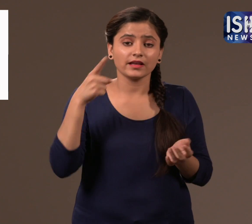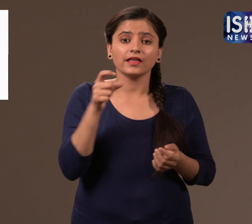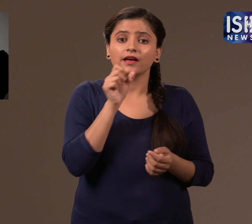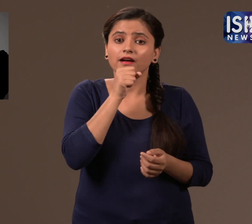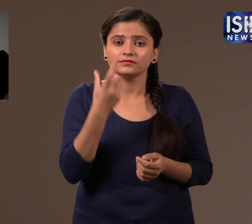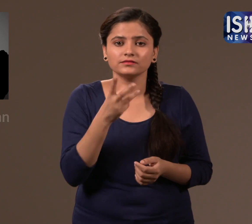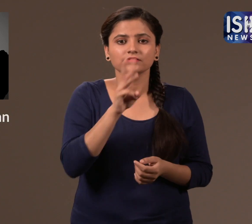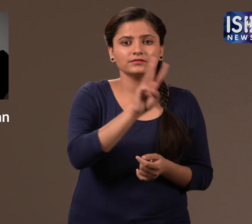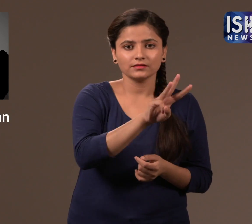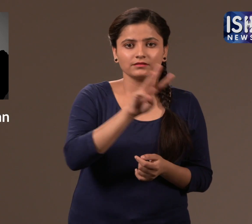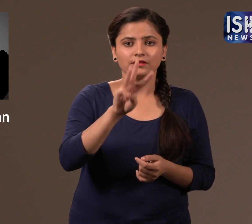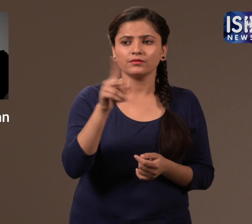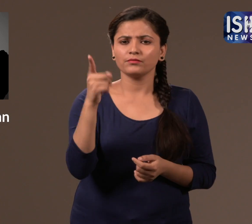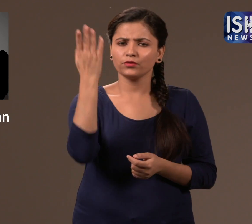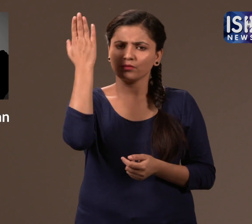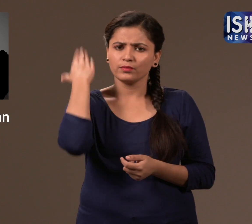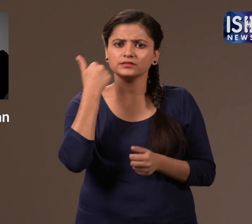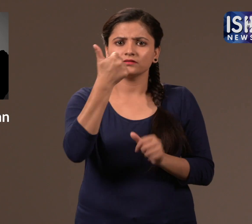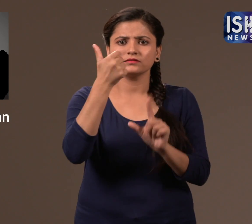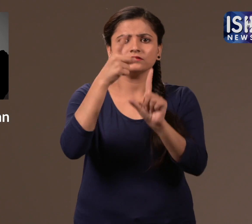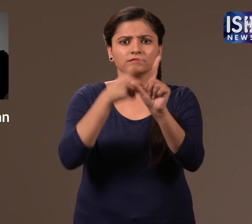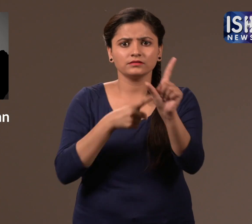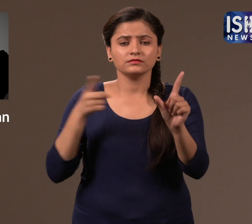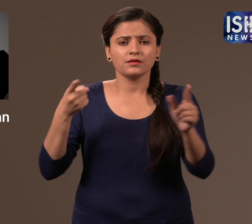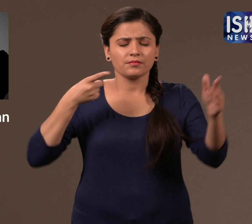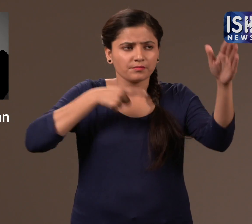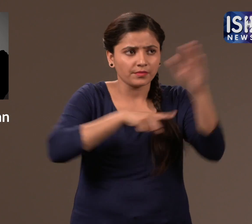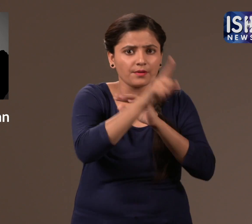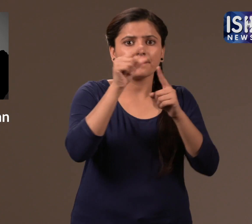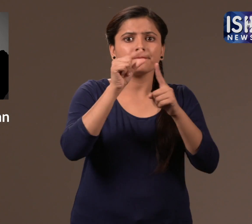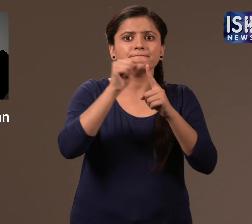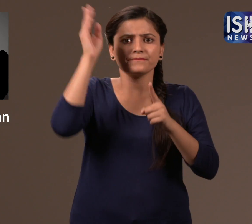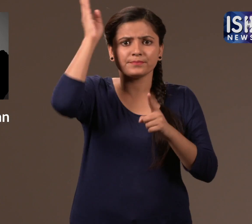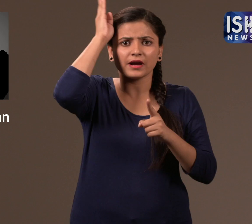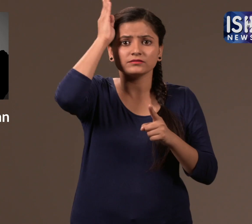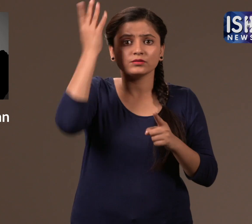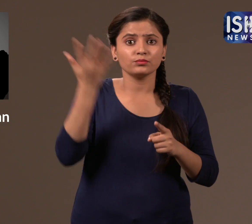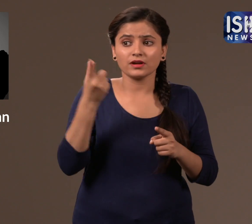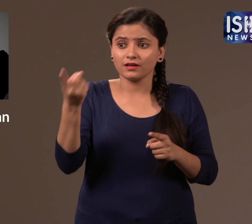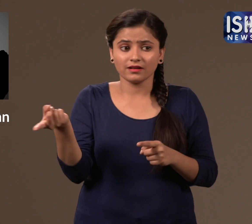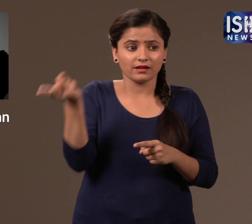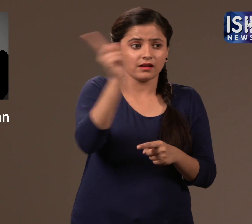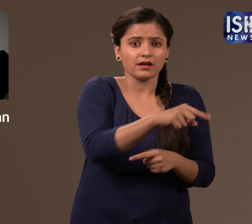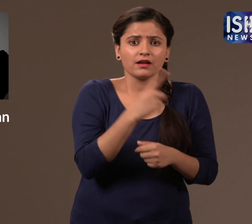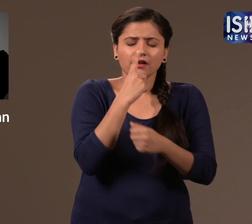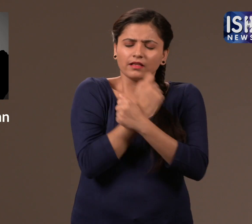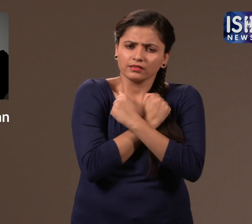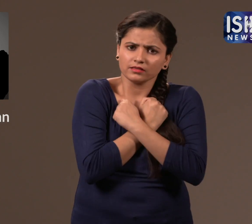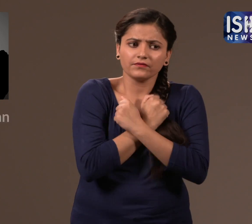33 years old, six years ago, had illegally entered Pakistan to meet a woman he was in love with.